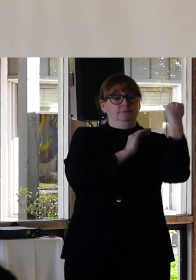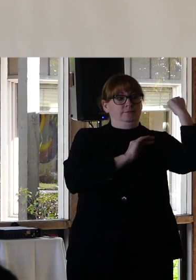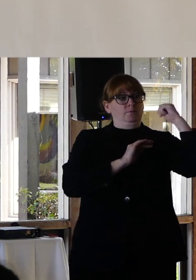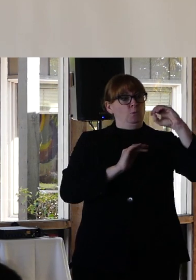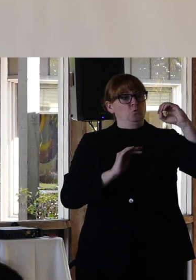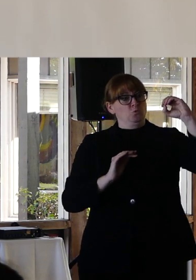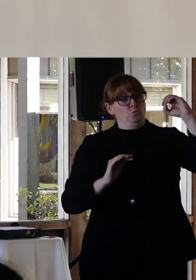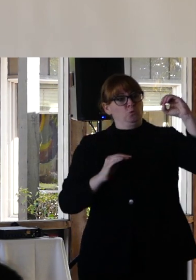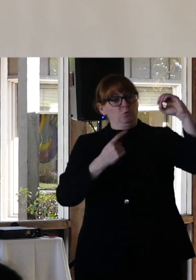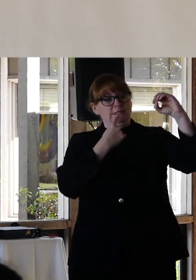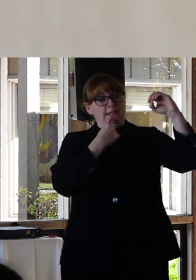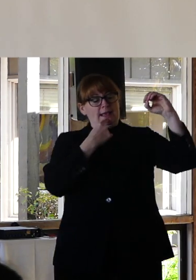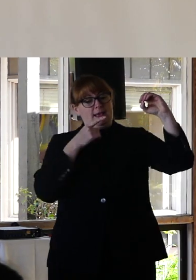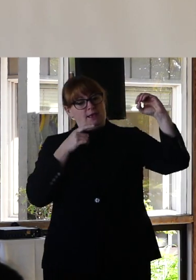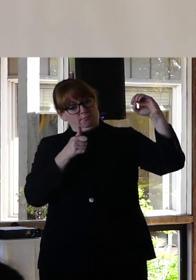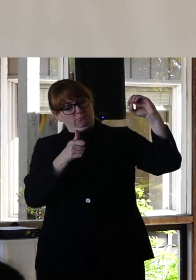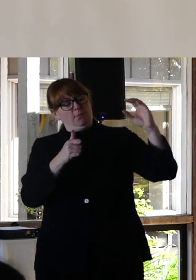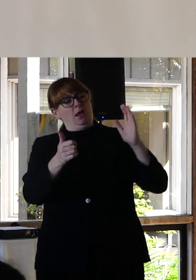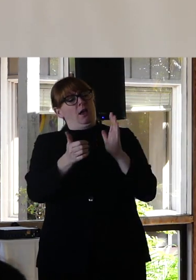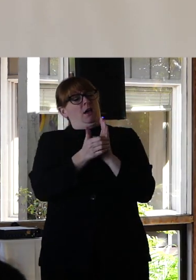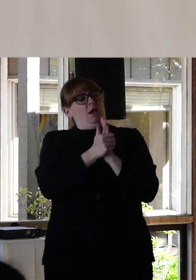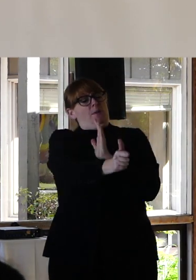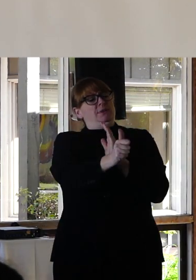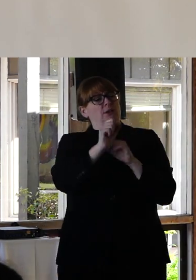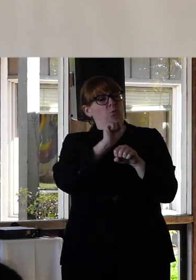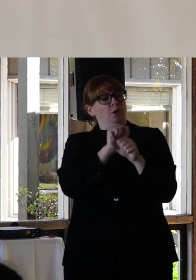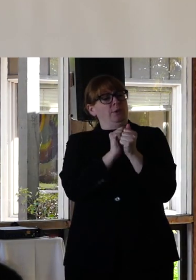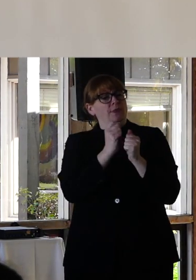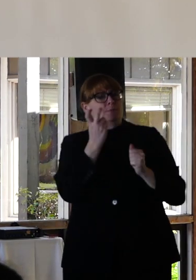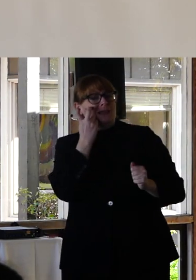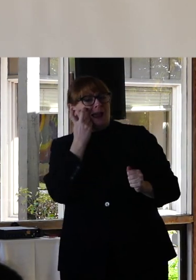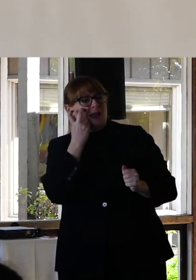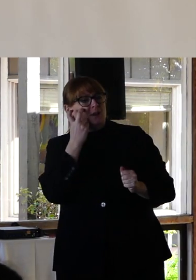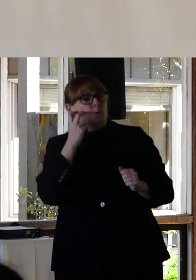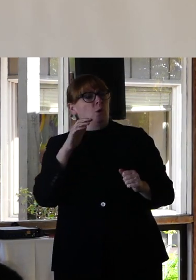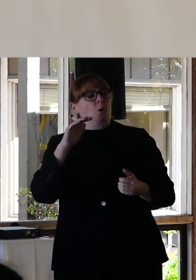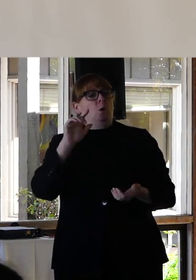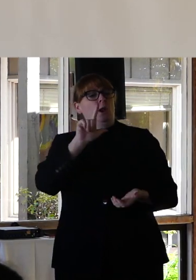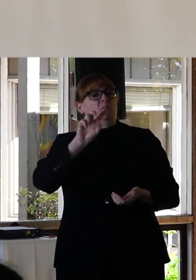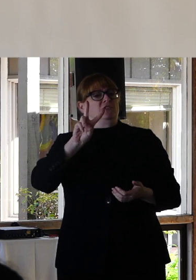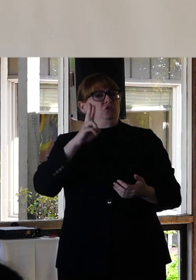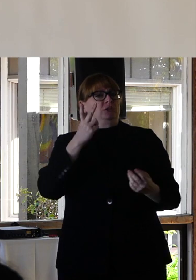as competent in working with blind or low vision consumers or